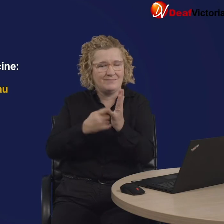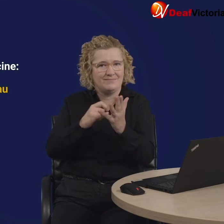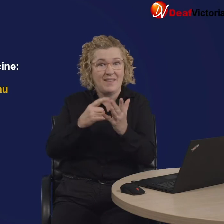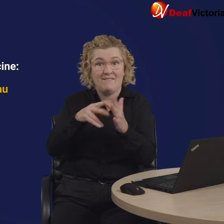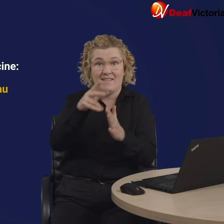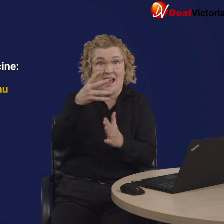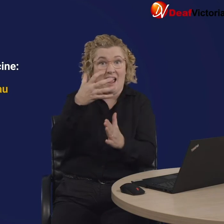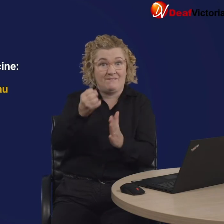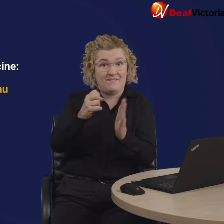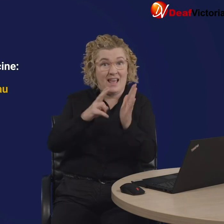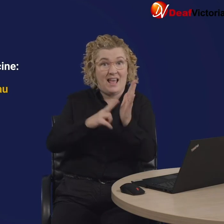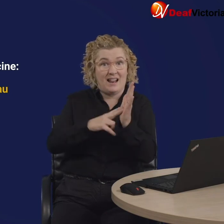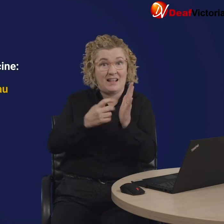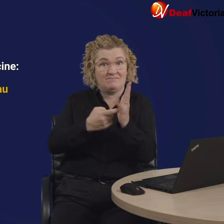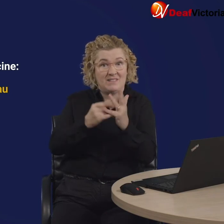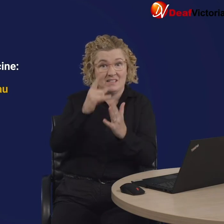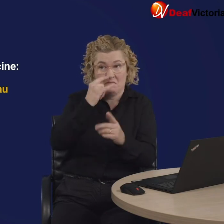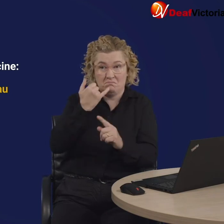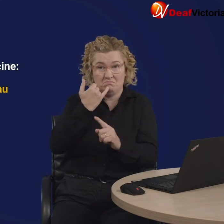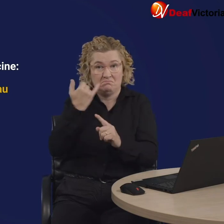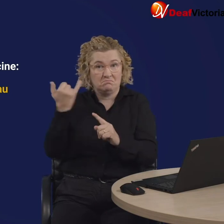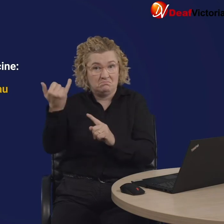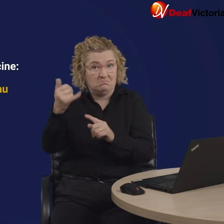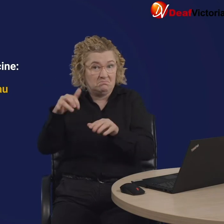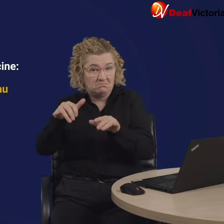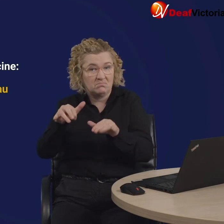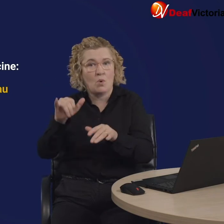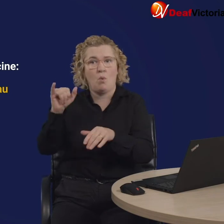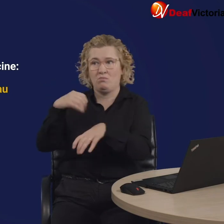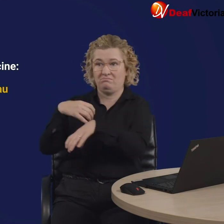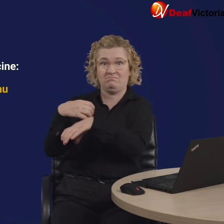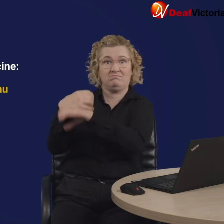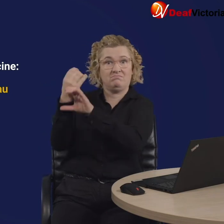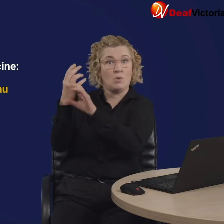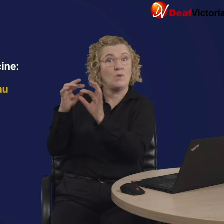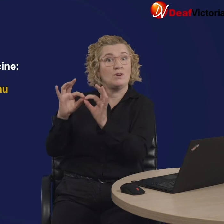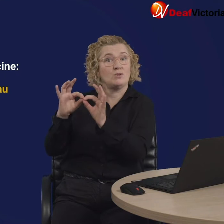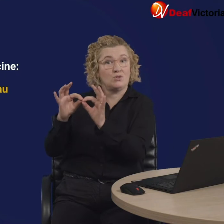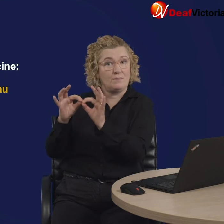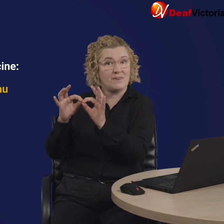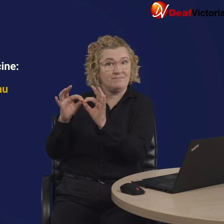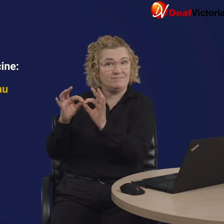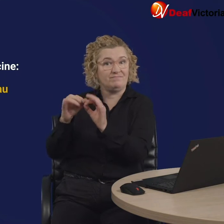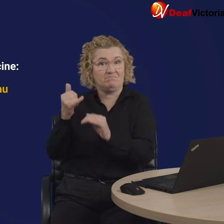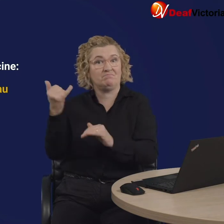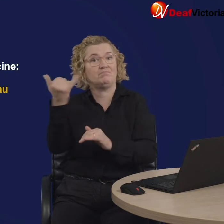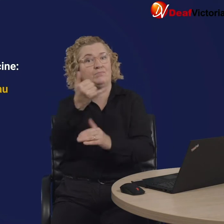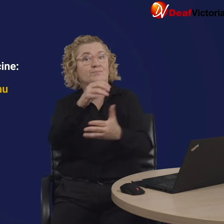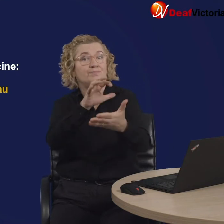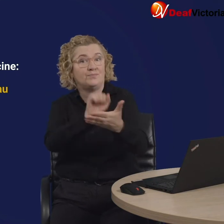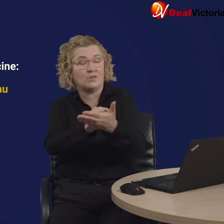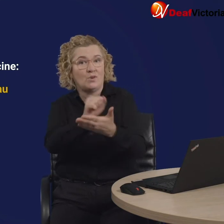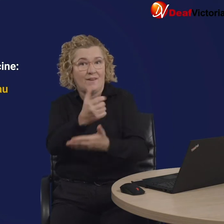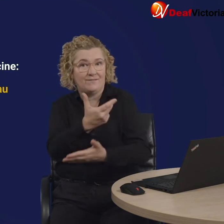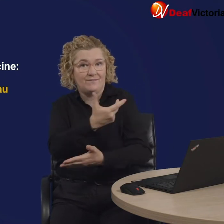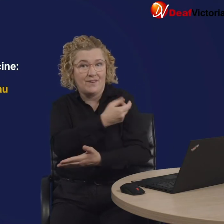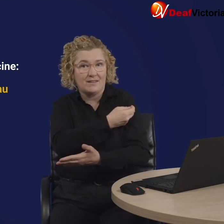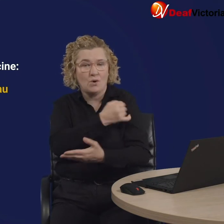if you are registered for the NRS you can also make a captions call or VRI call;